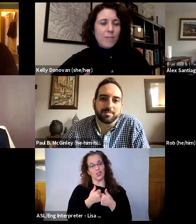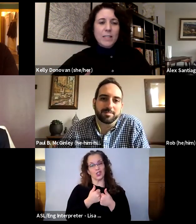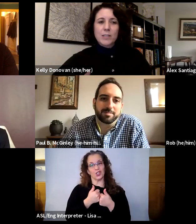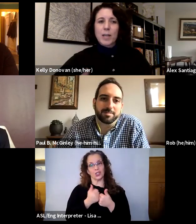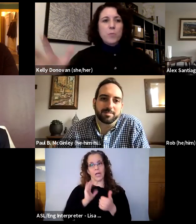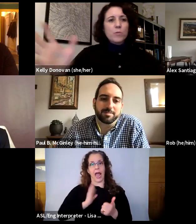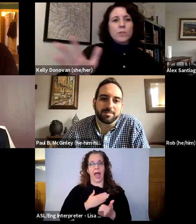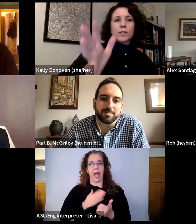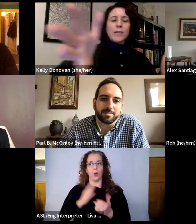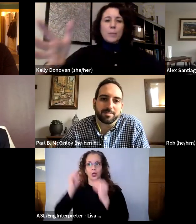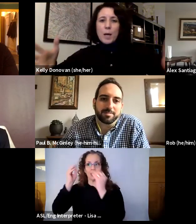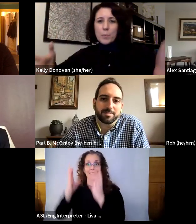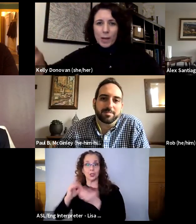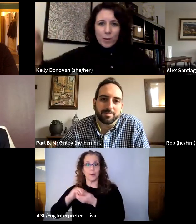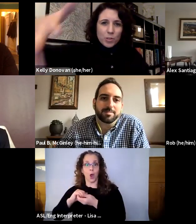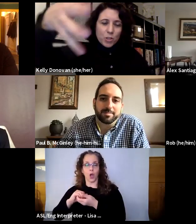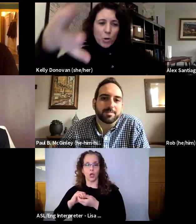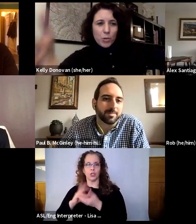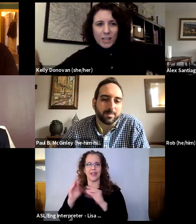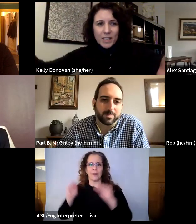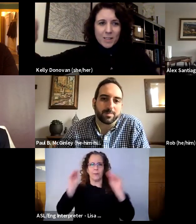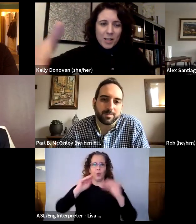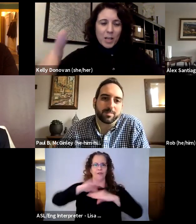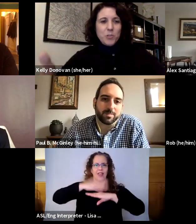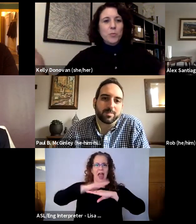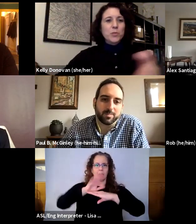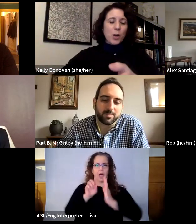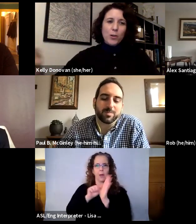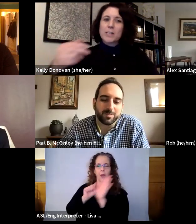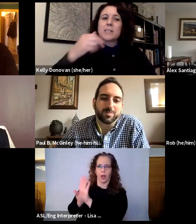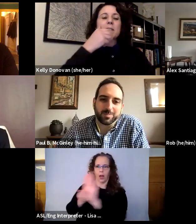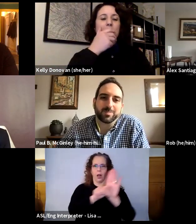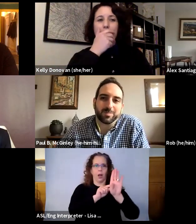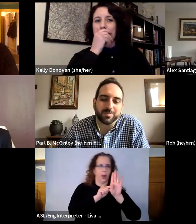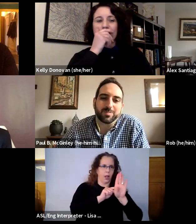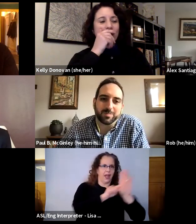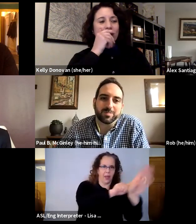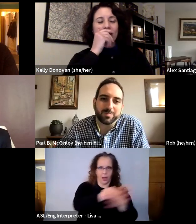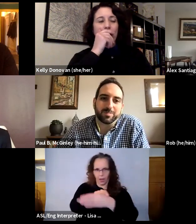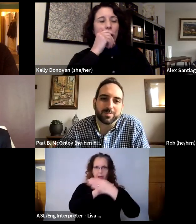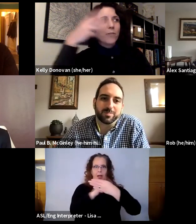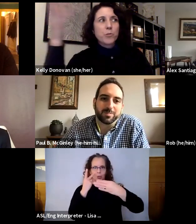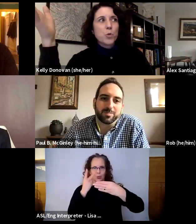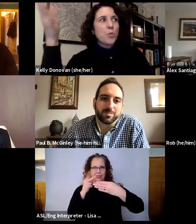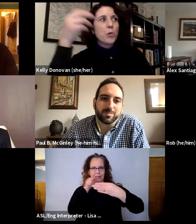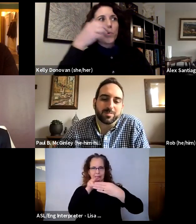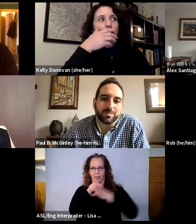having to, like, move the laptop around to show the kids in the classroom to the artists, you know, an after school program